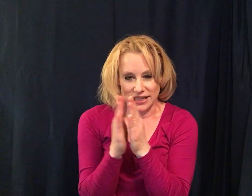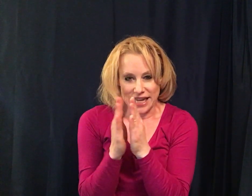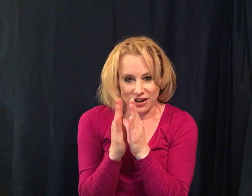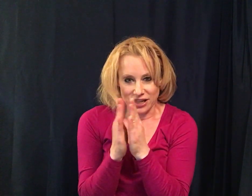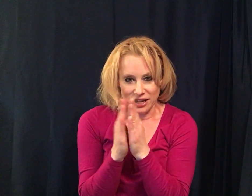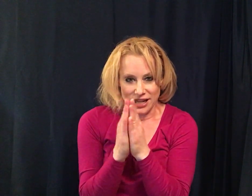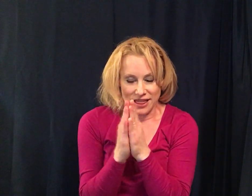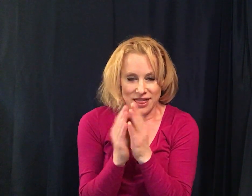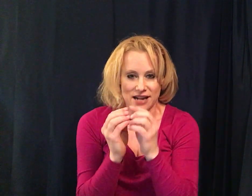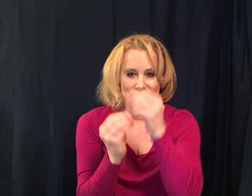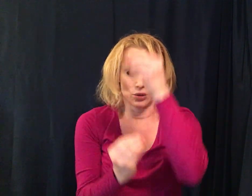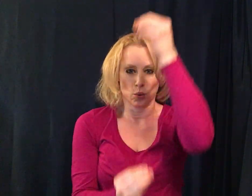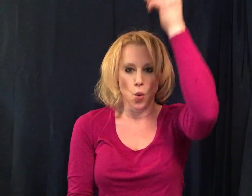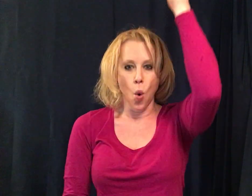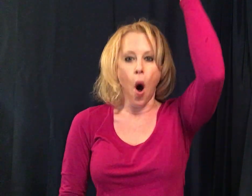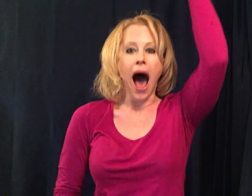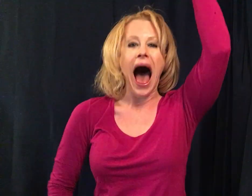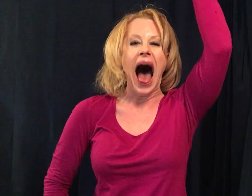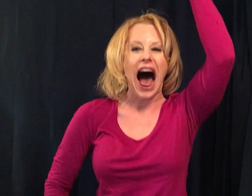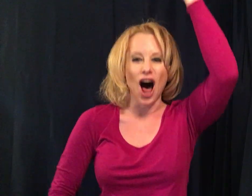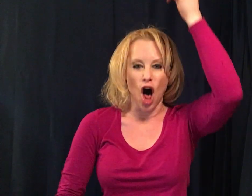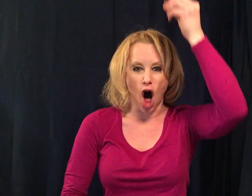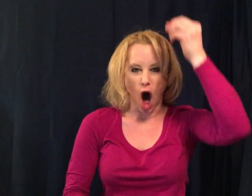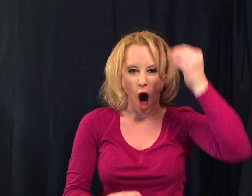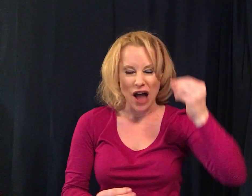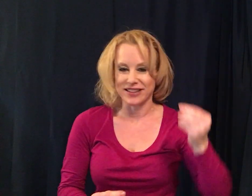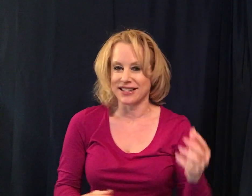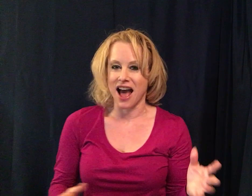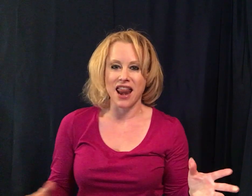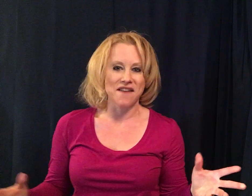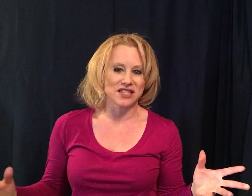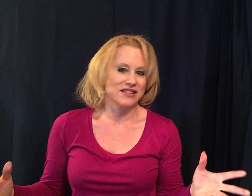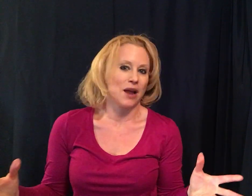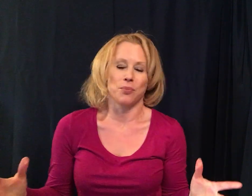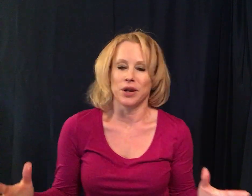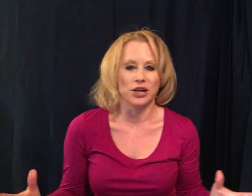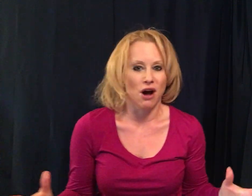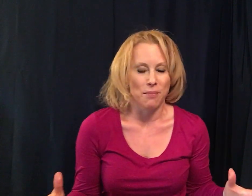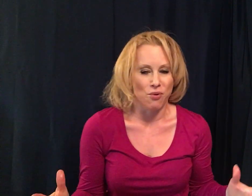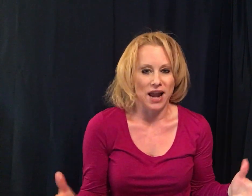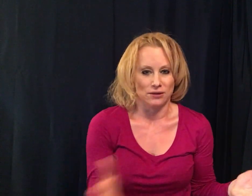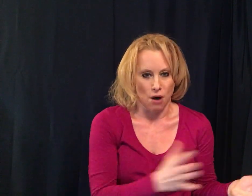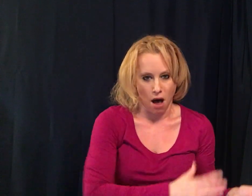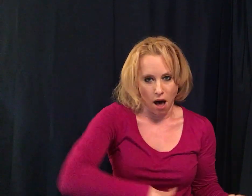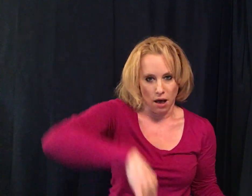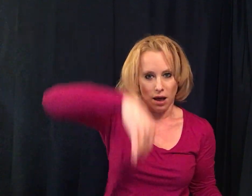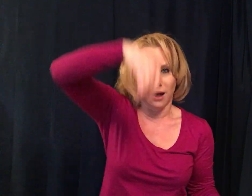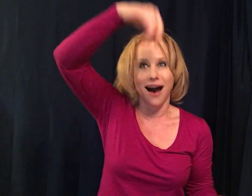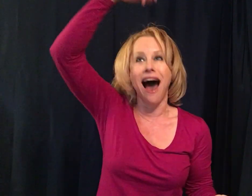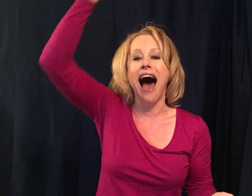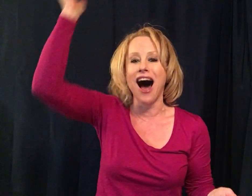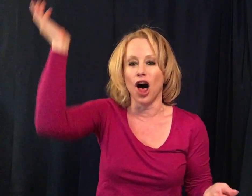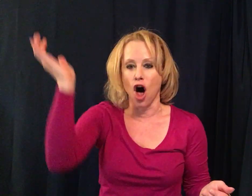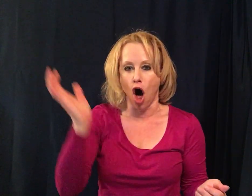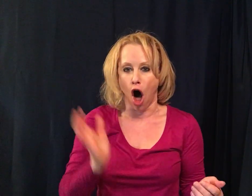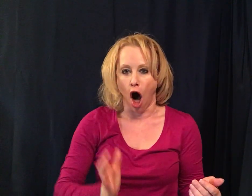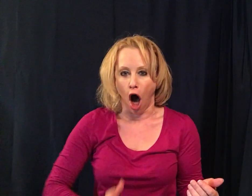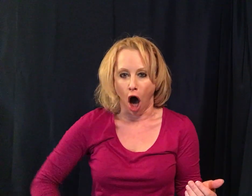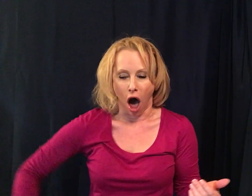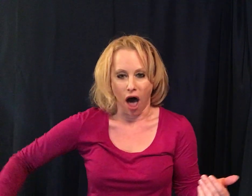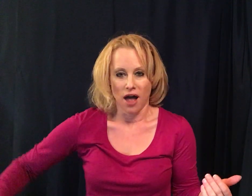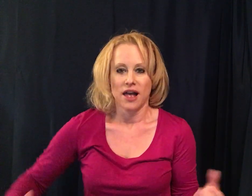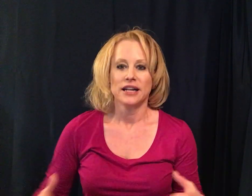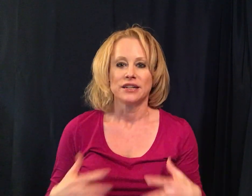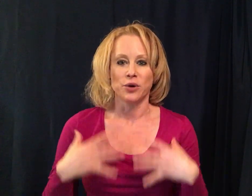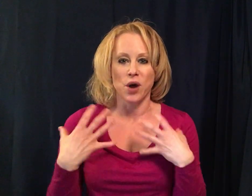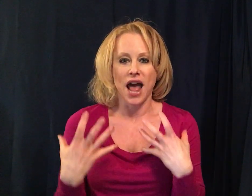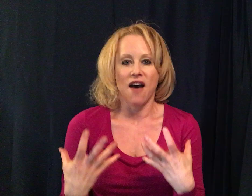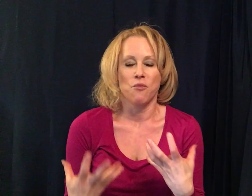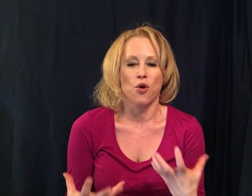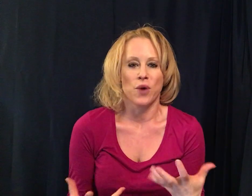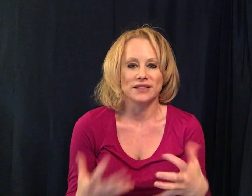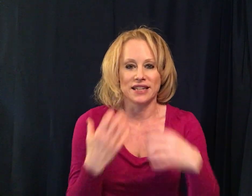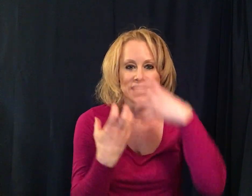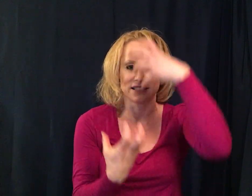little and thenso does not have to sound pretty or operatic oh we want to have more resonance